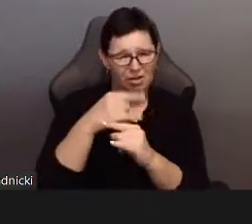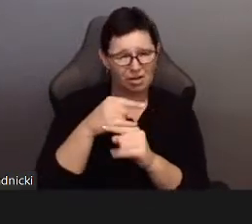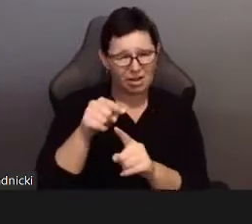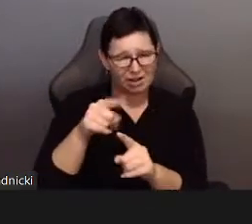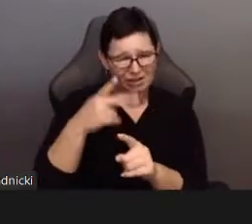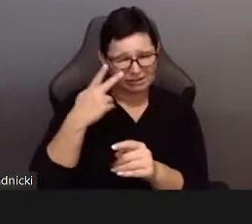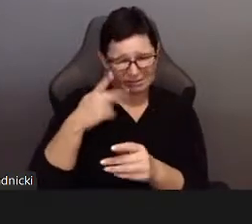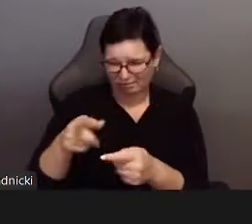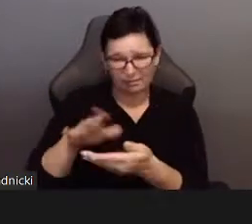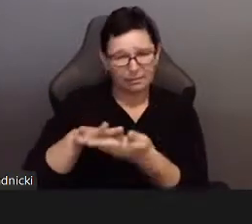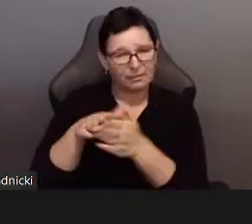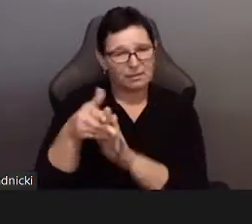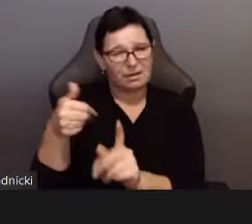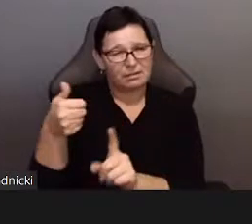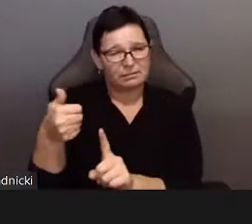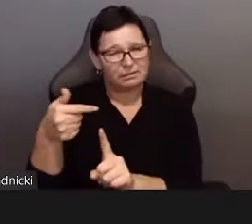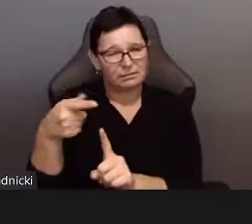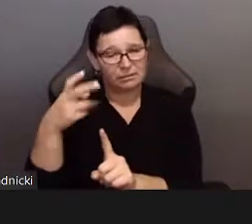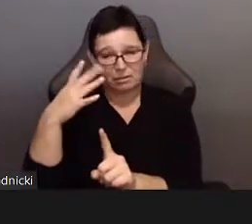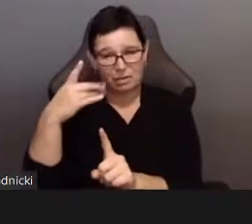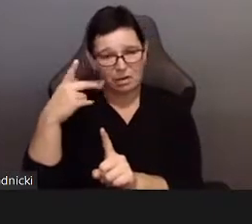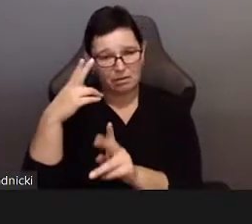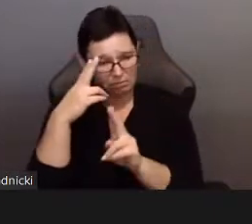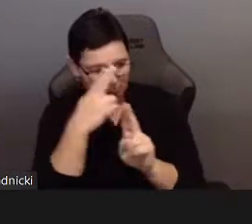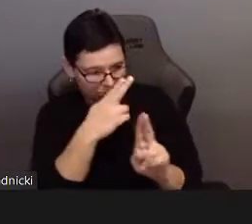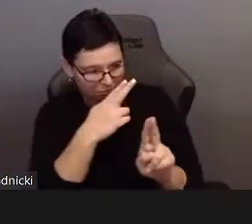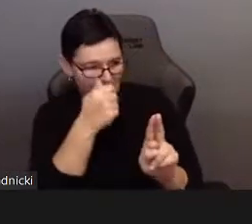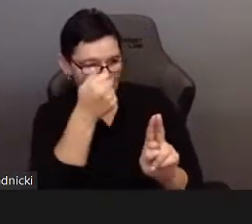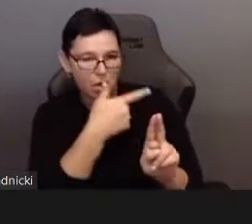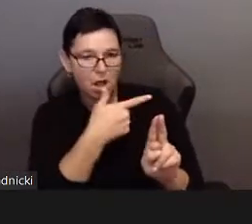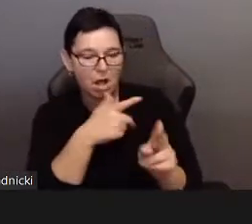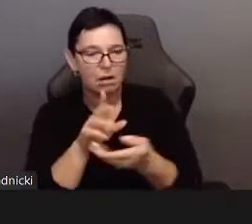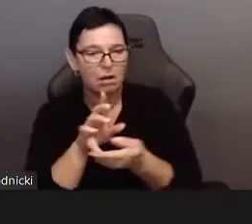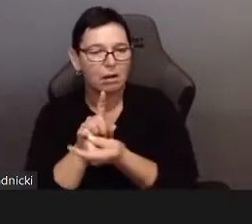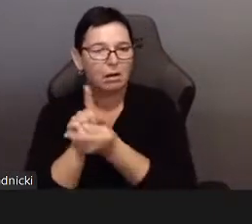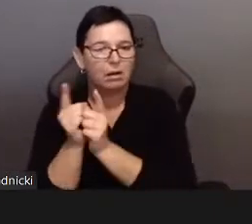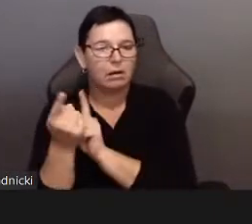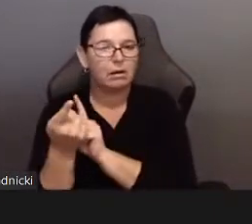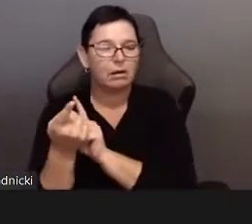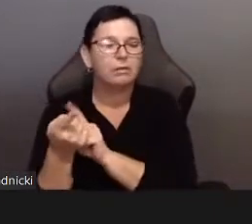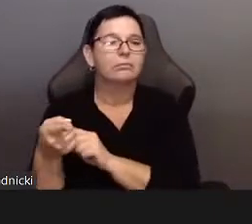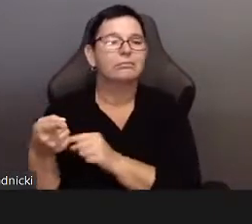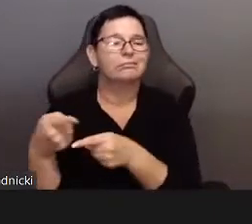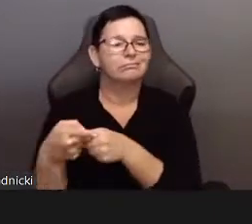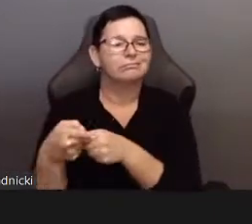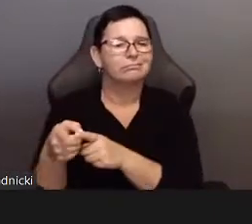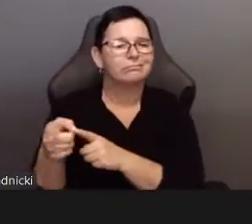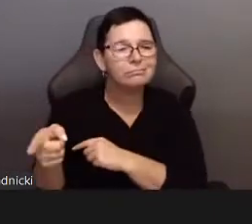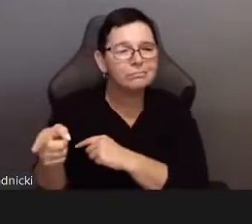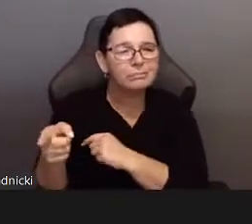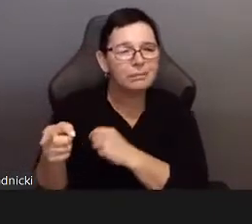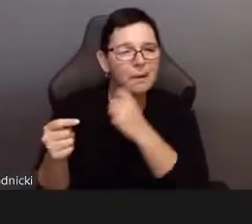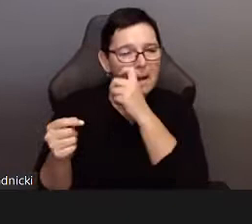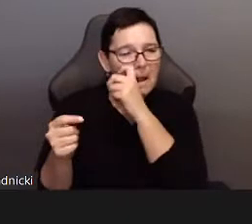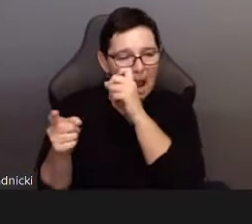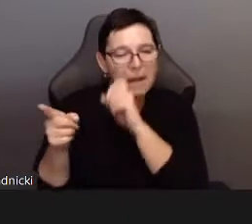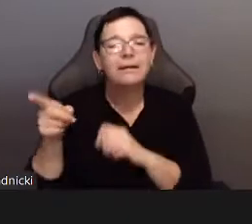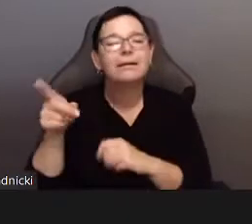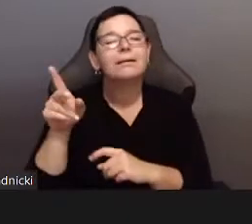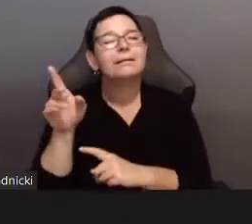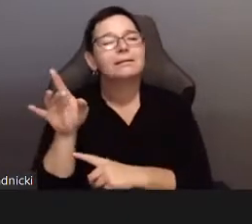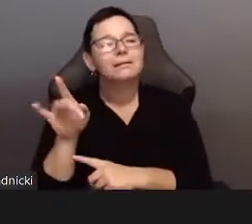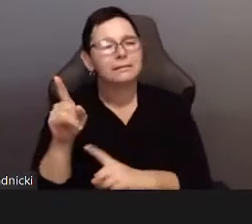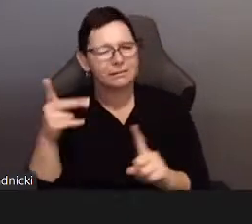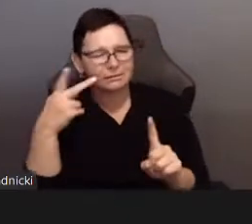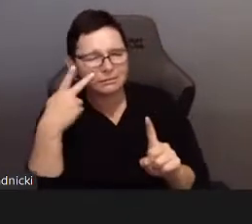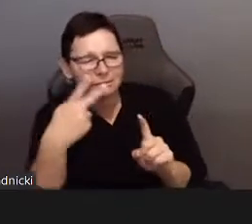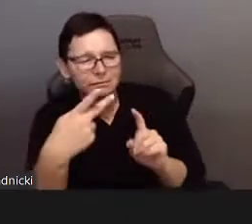In his seminar VII, Lacan identifies the ultimate ethical act in Antigone’s betrayal of the law of Creon and decision to bury her brother.